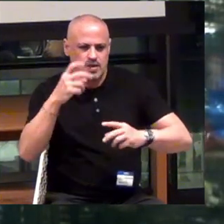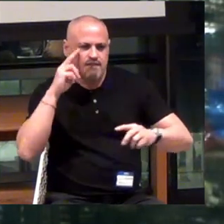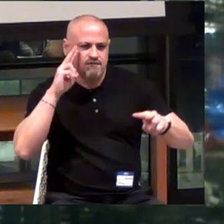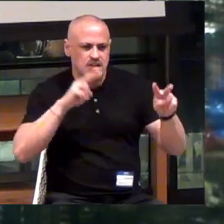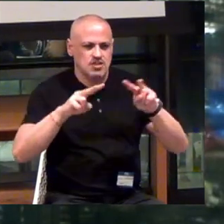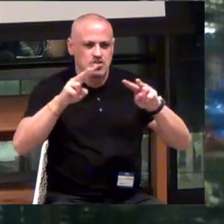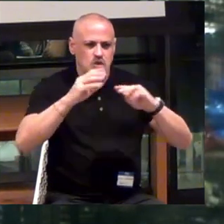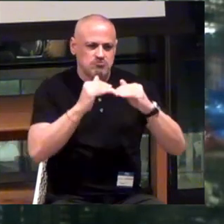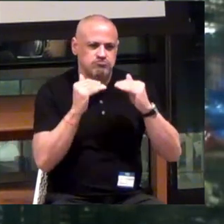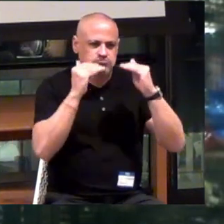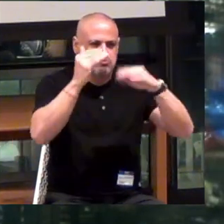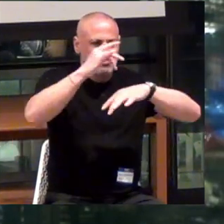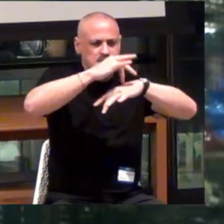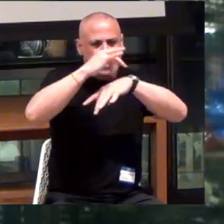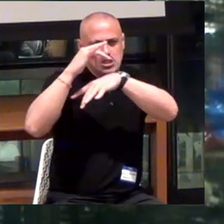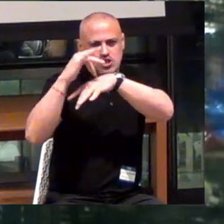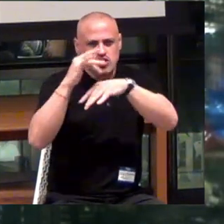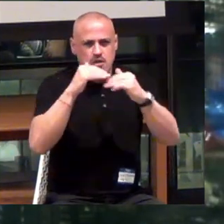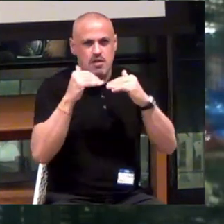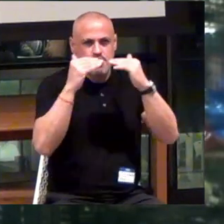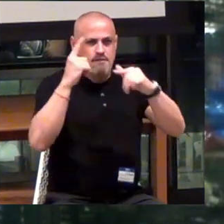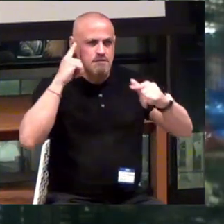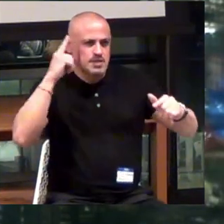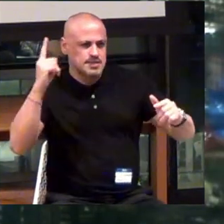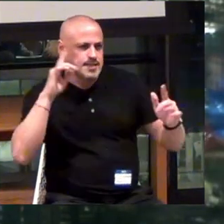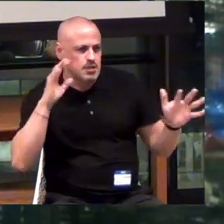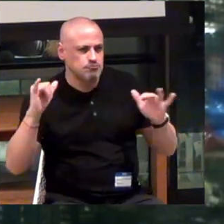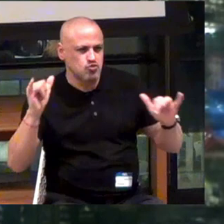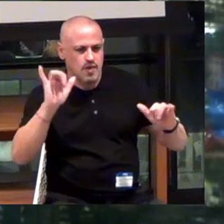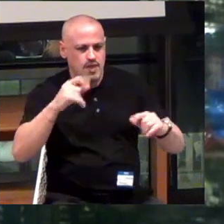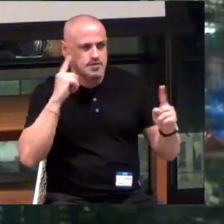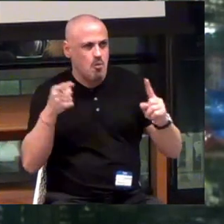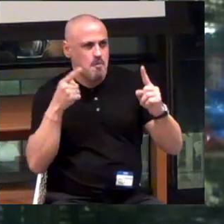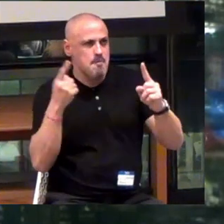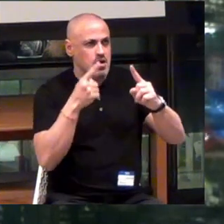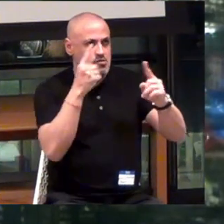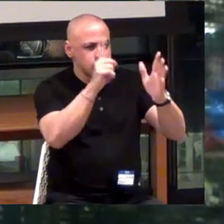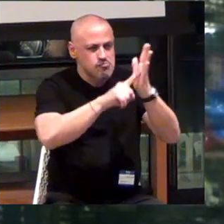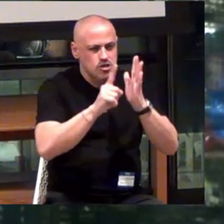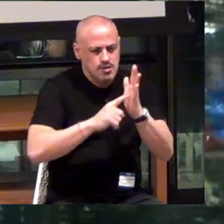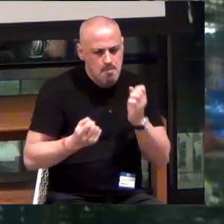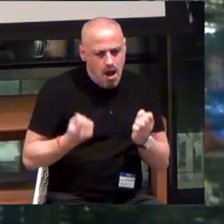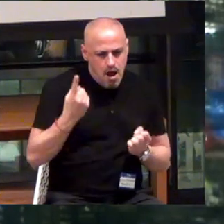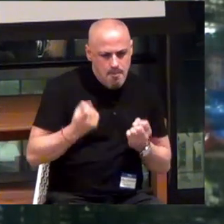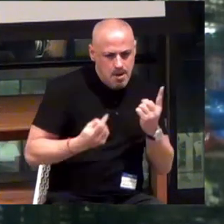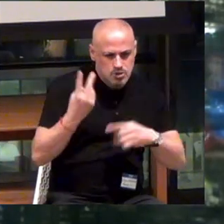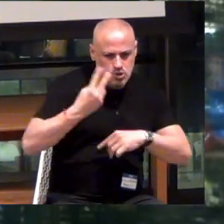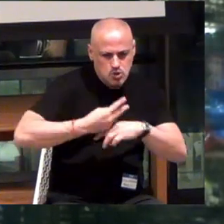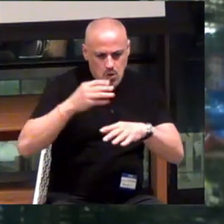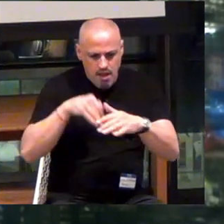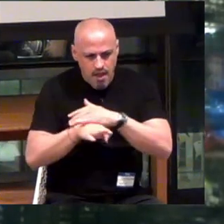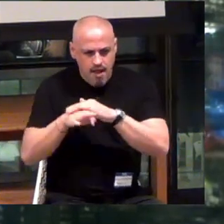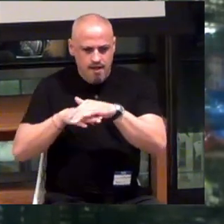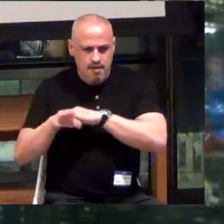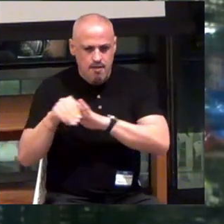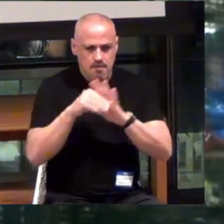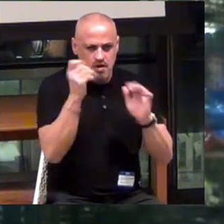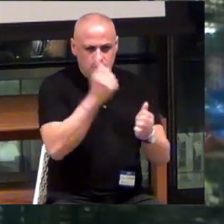Elevating touch to the level of sight and sound and that's our mission. Research spending today's access tomorrow for all of our children.